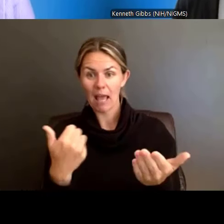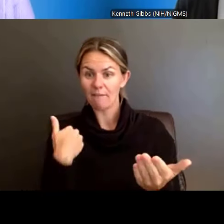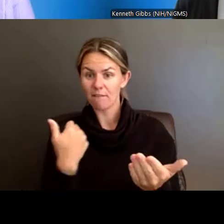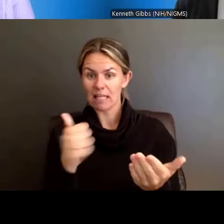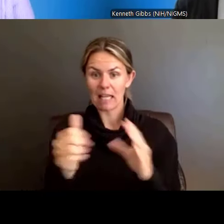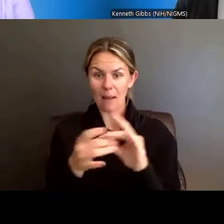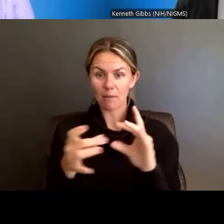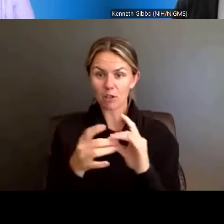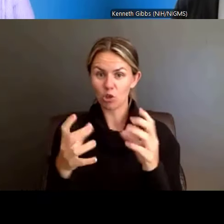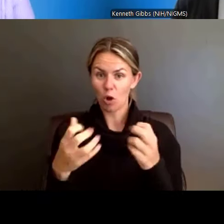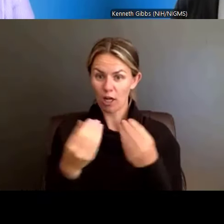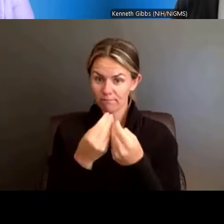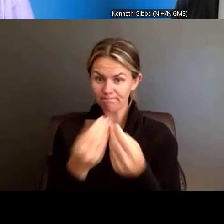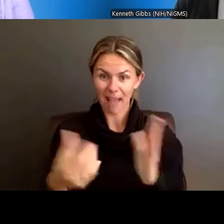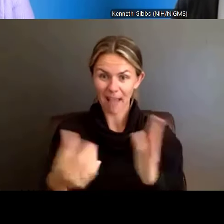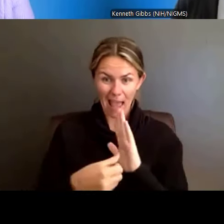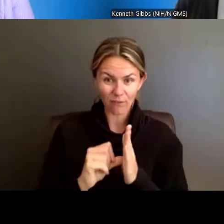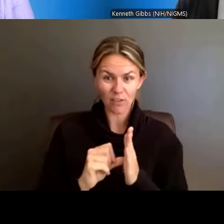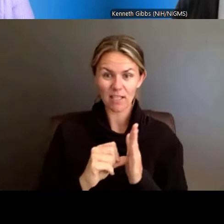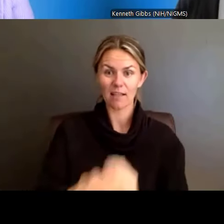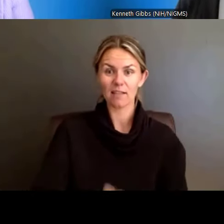that you want to emphasize from the Q and A box.